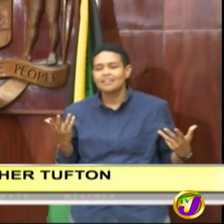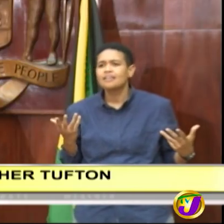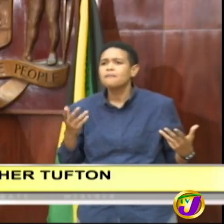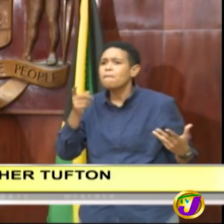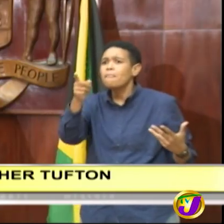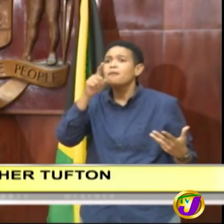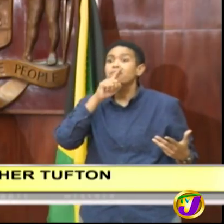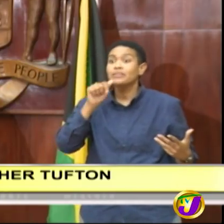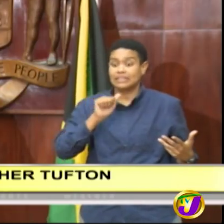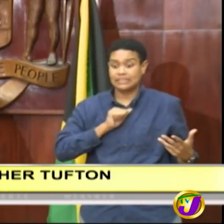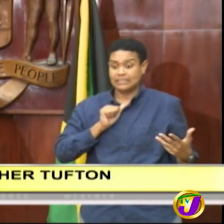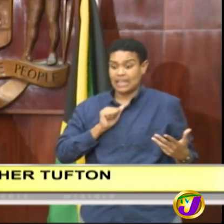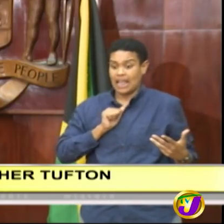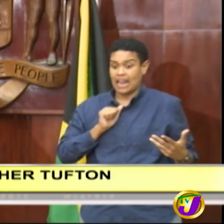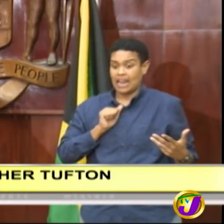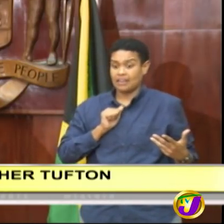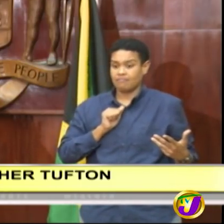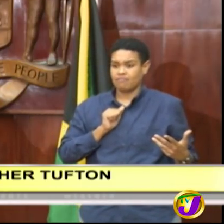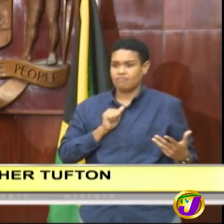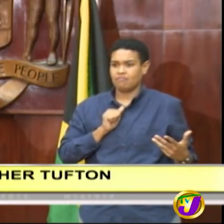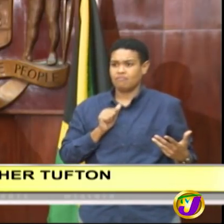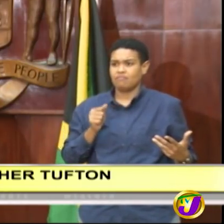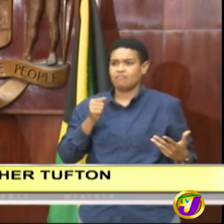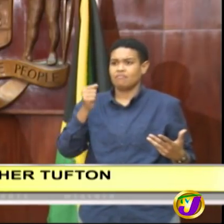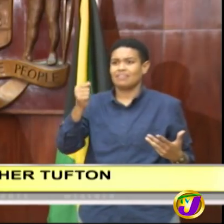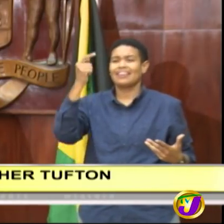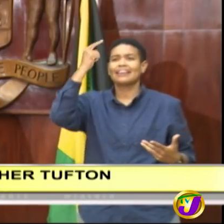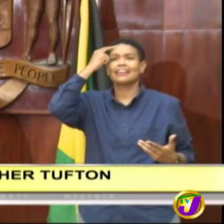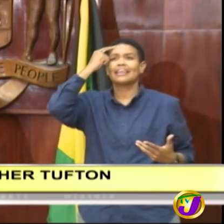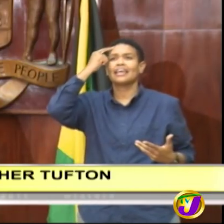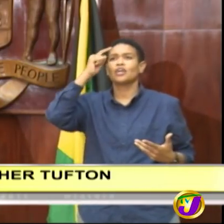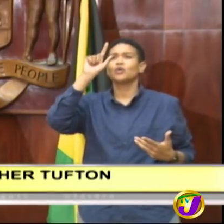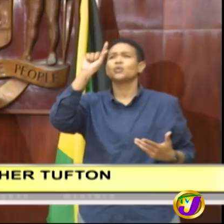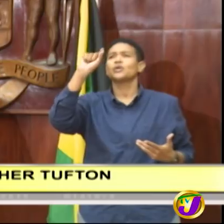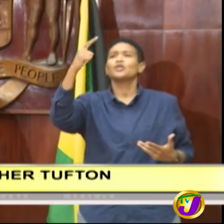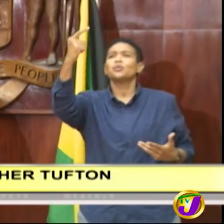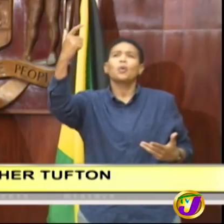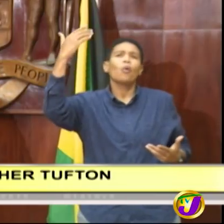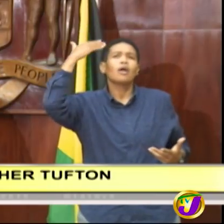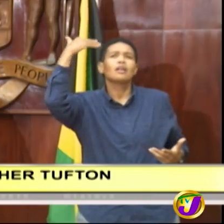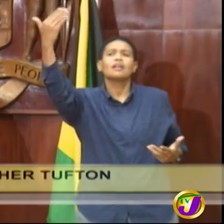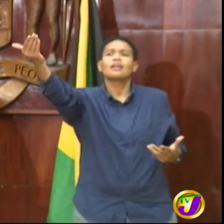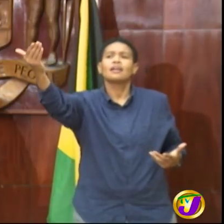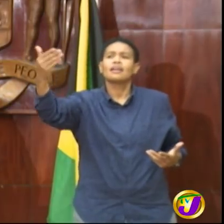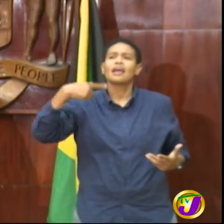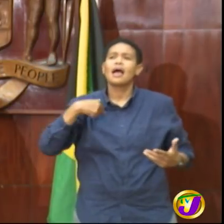yourself in the context of a year from now not a prophet but I am prepared to